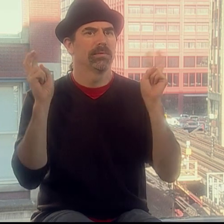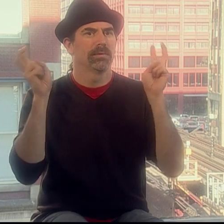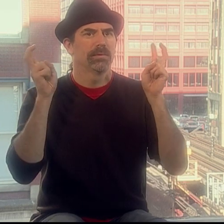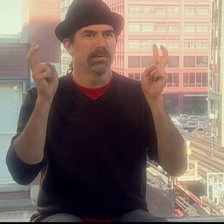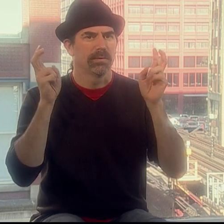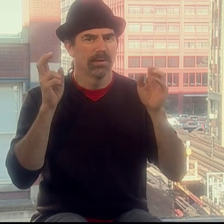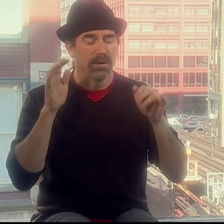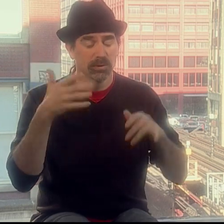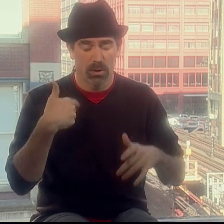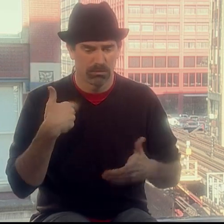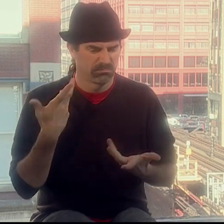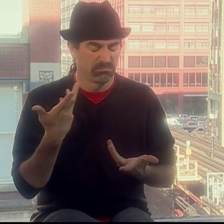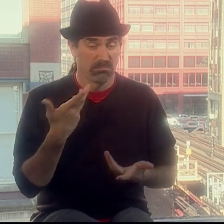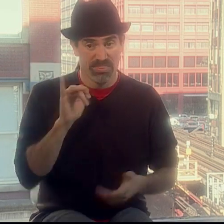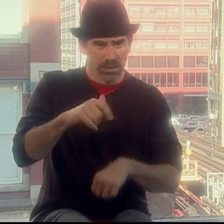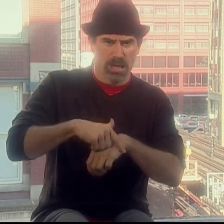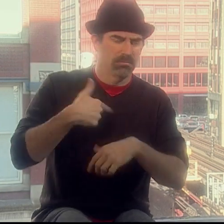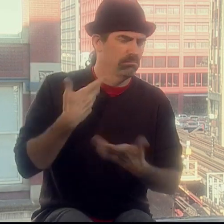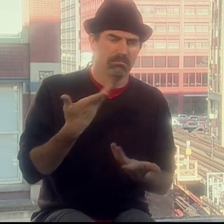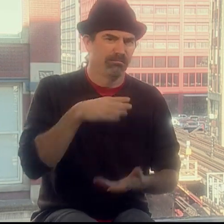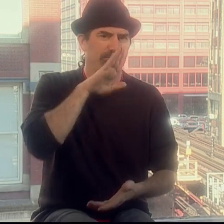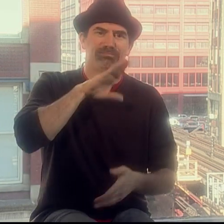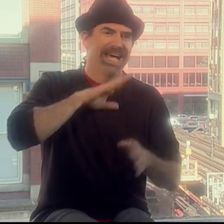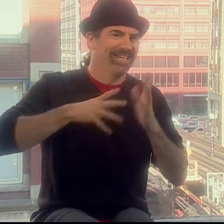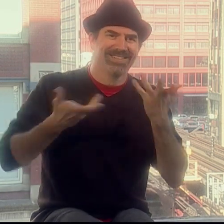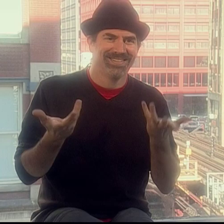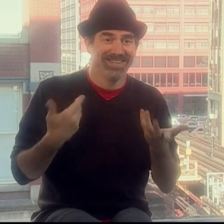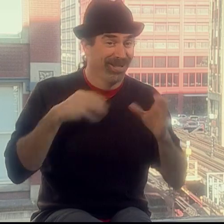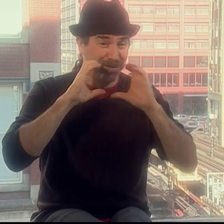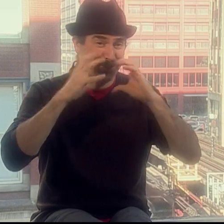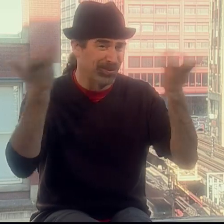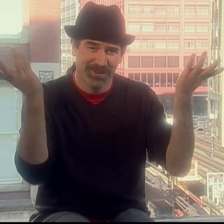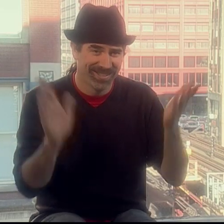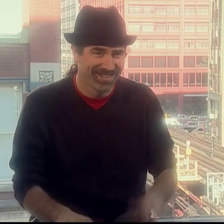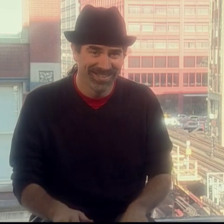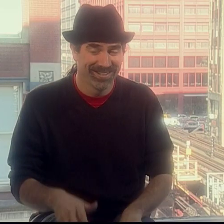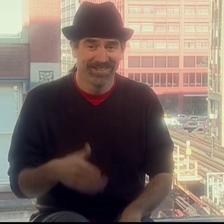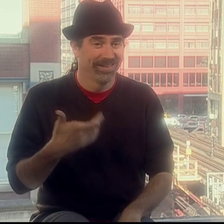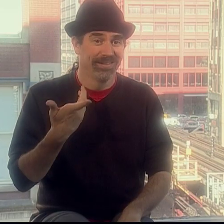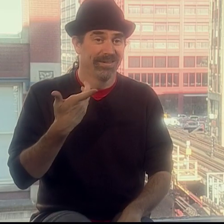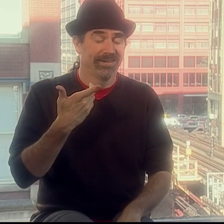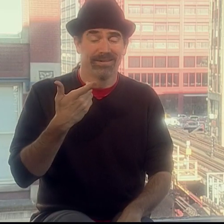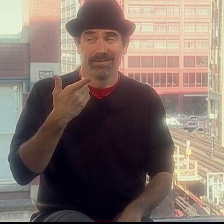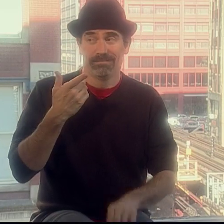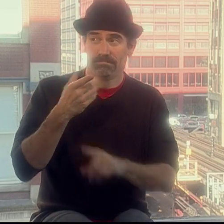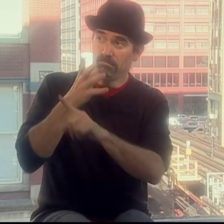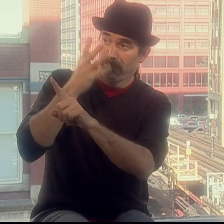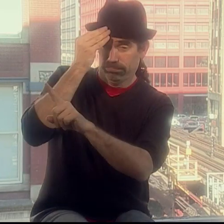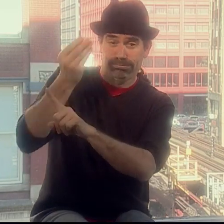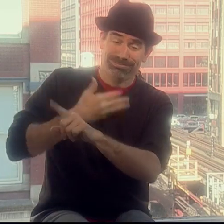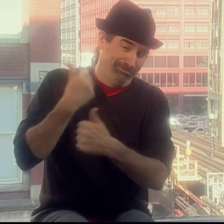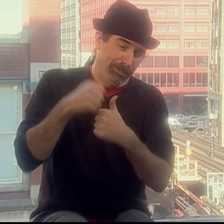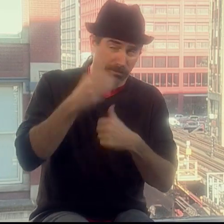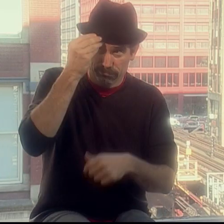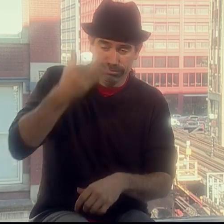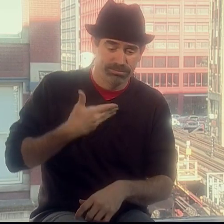and I realized, I was the one who was broken. It was a very frustrating time, there was no communication at all.